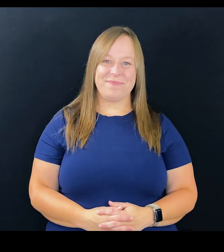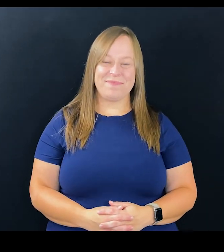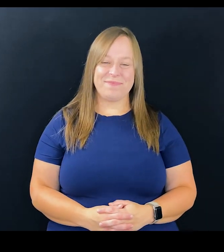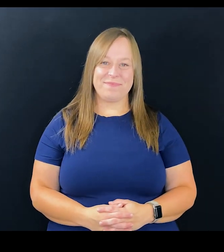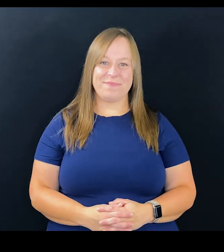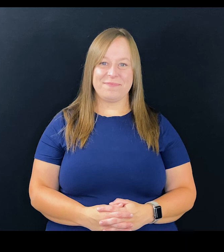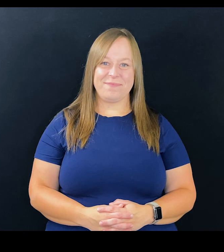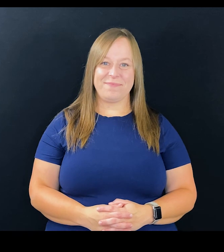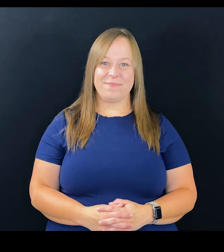Thanks, John.